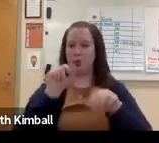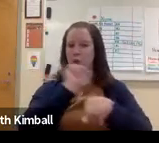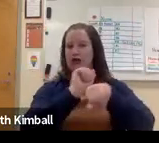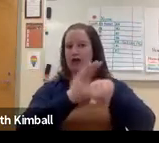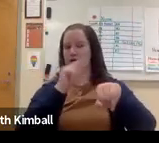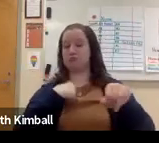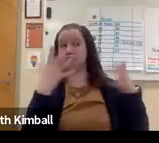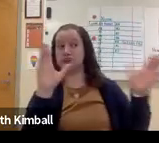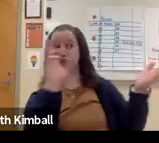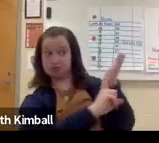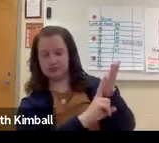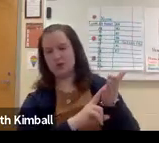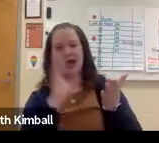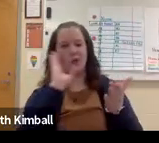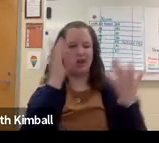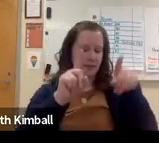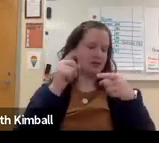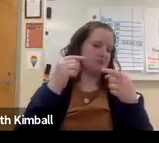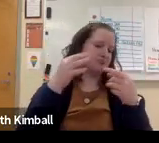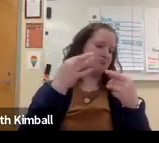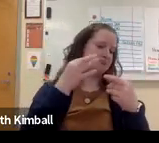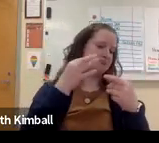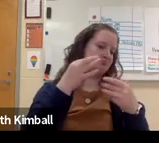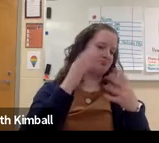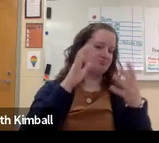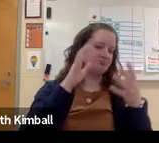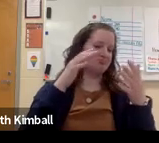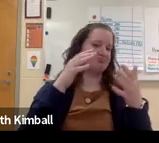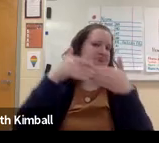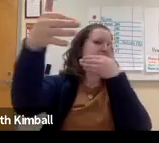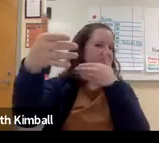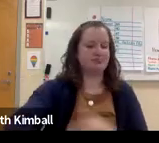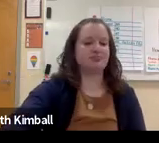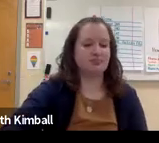I'm not sure when that will be released, but it's a work in progress.